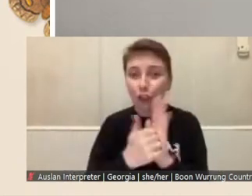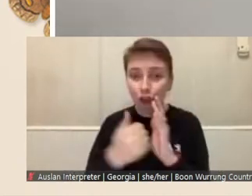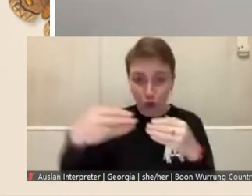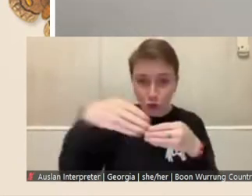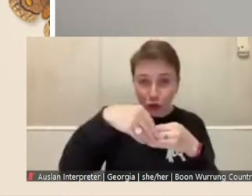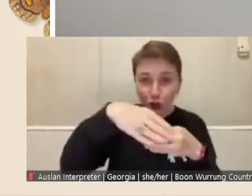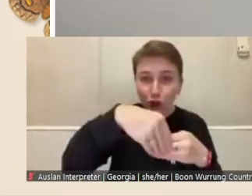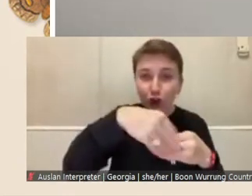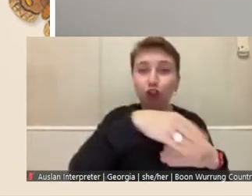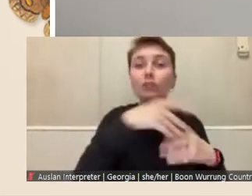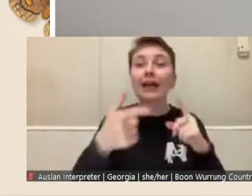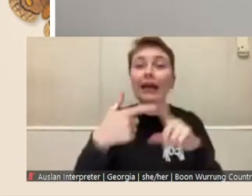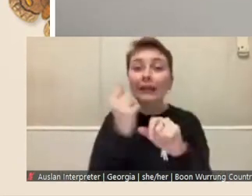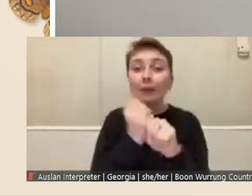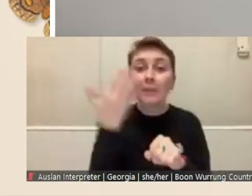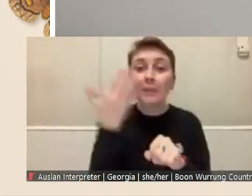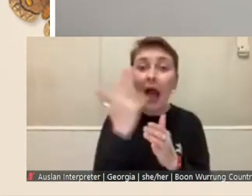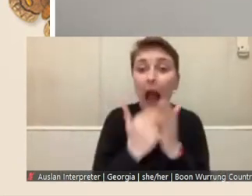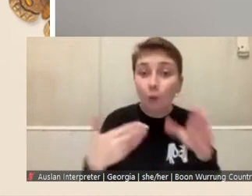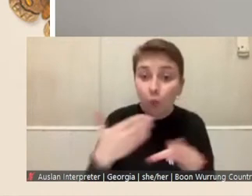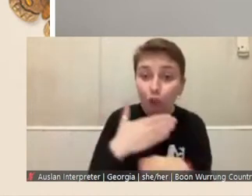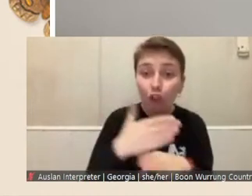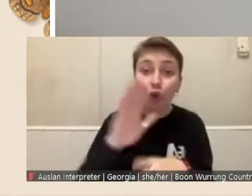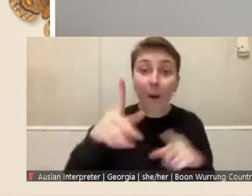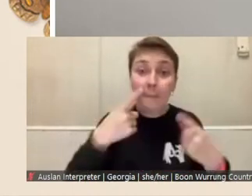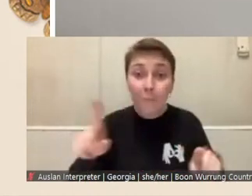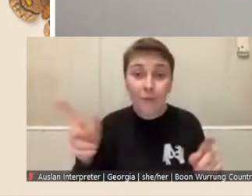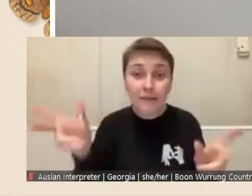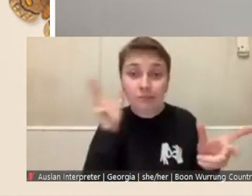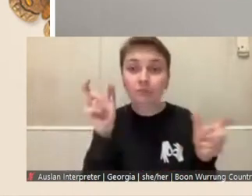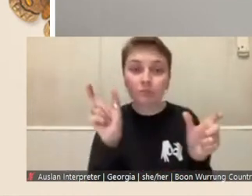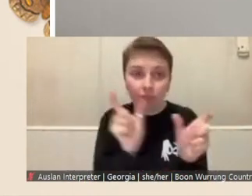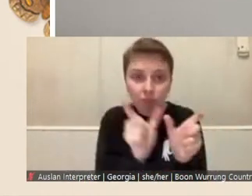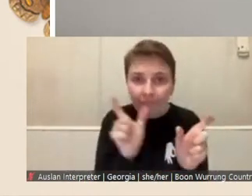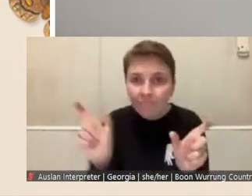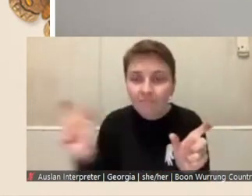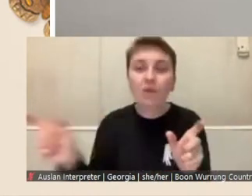sound bites of your music or anything else that's relevant to your project and is going to